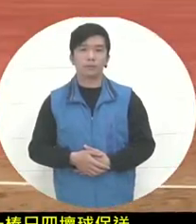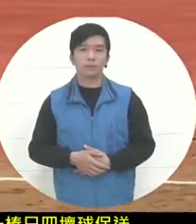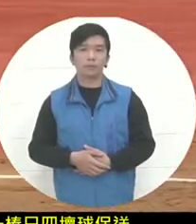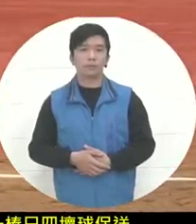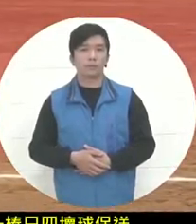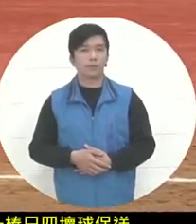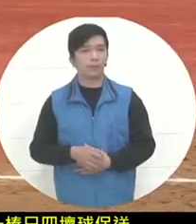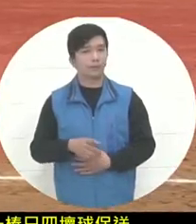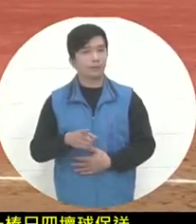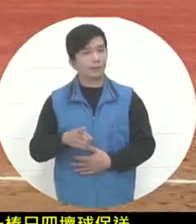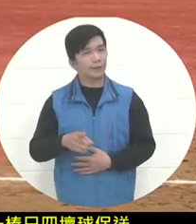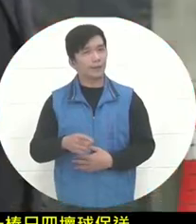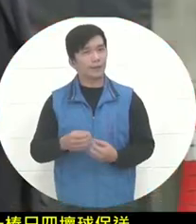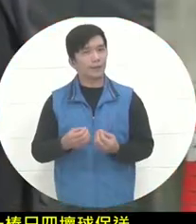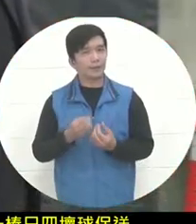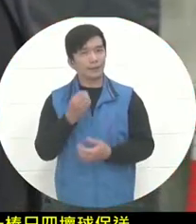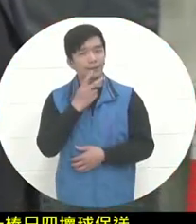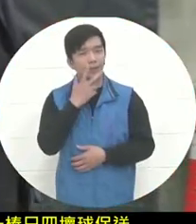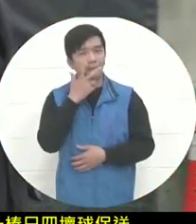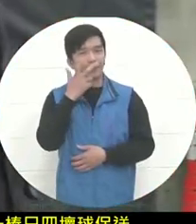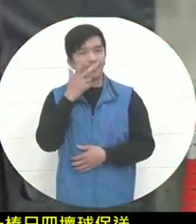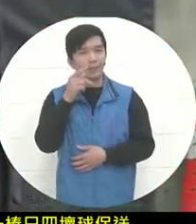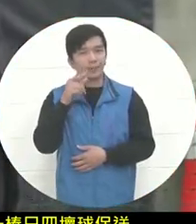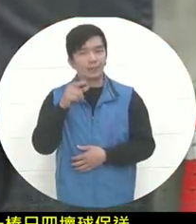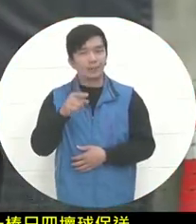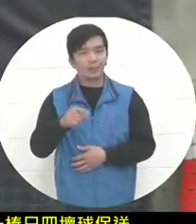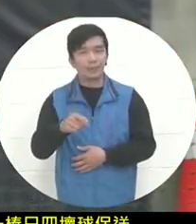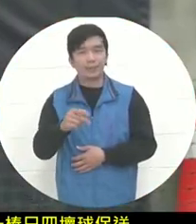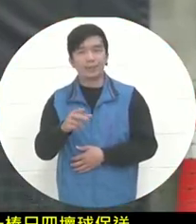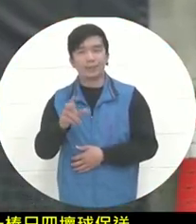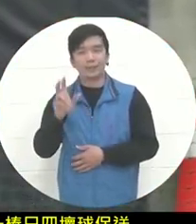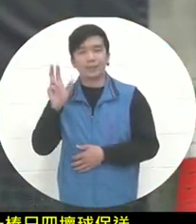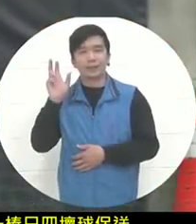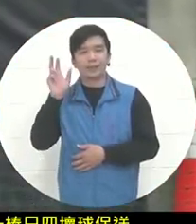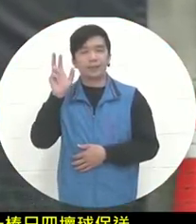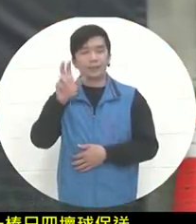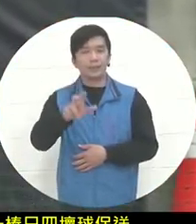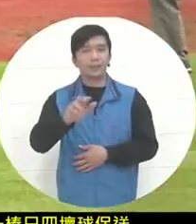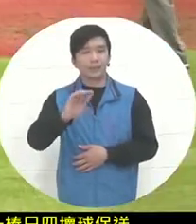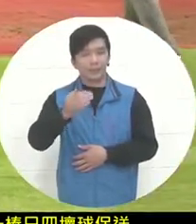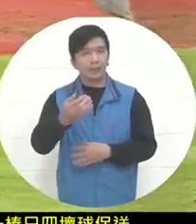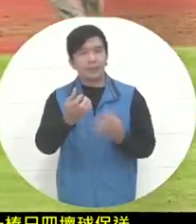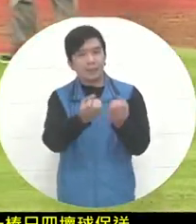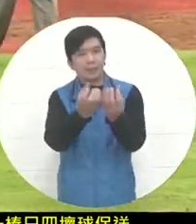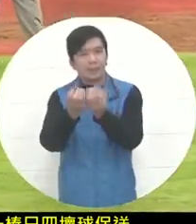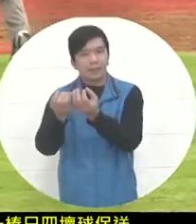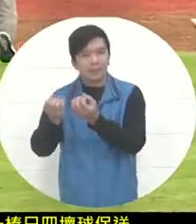Wow, at this time, another situation on the field happened.